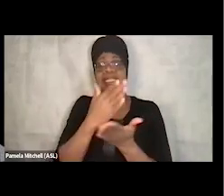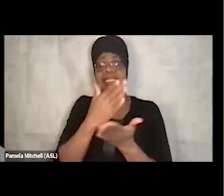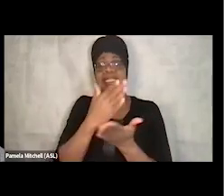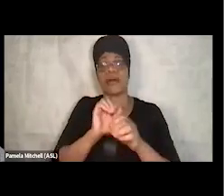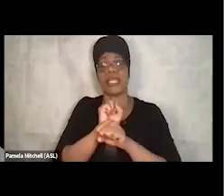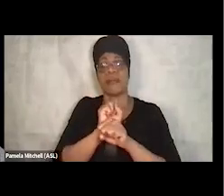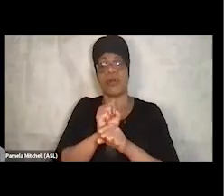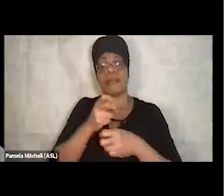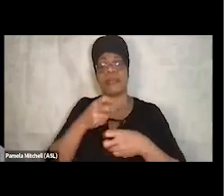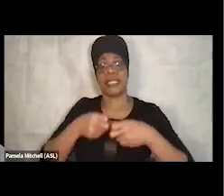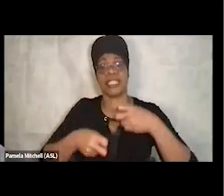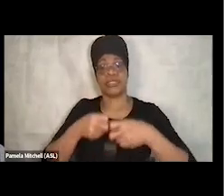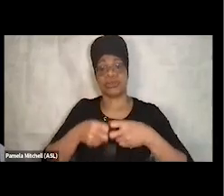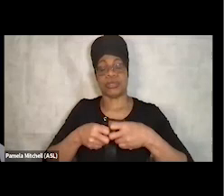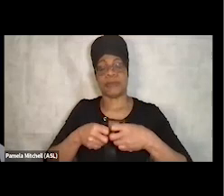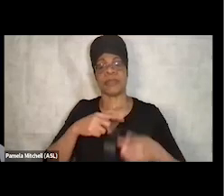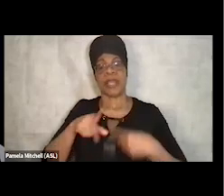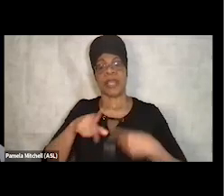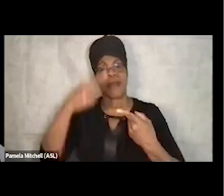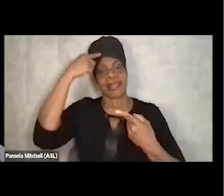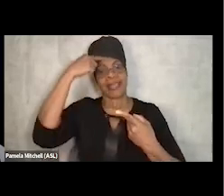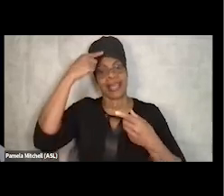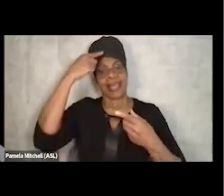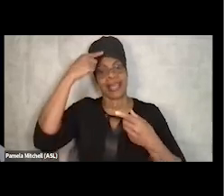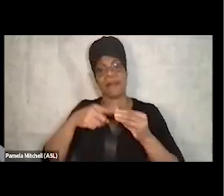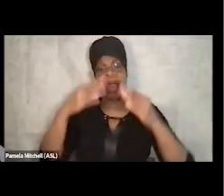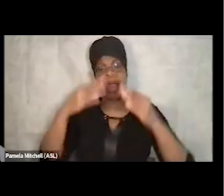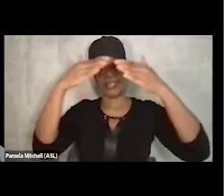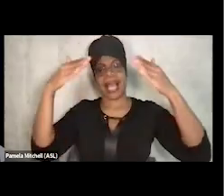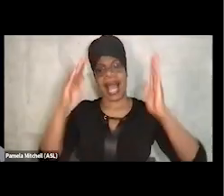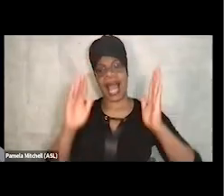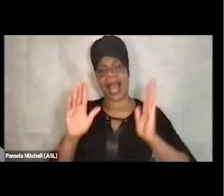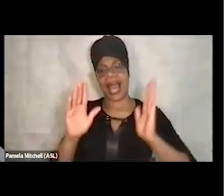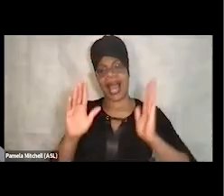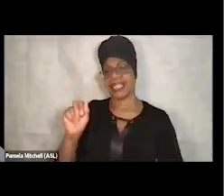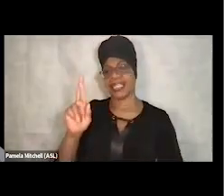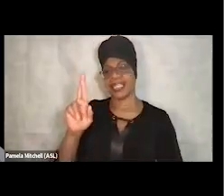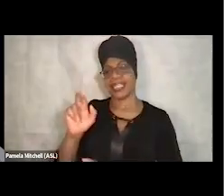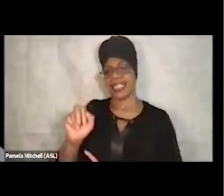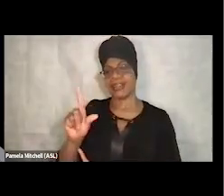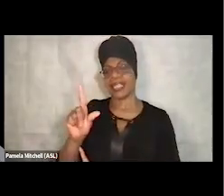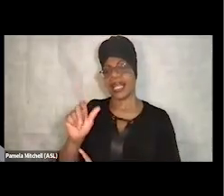We think about housing. As Darrell mentioned, Aspire has several different corporations